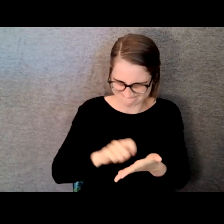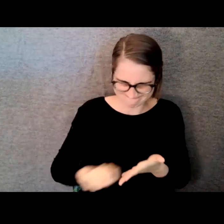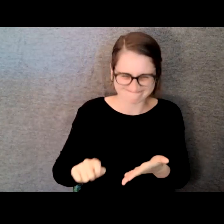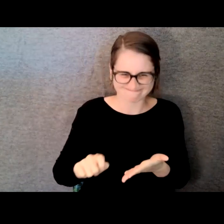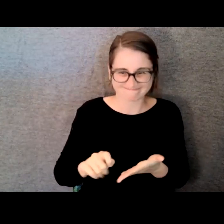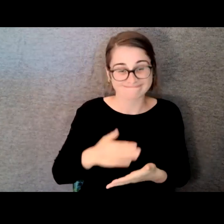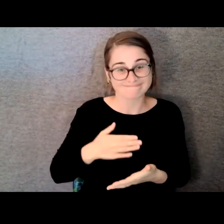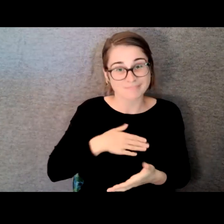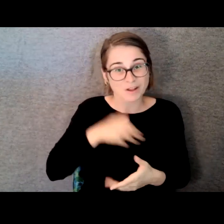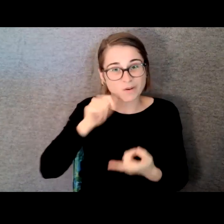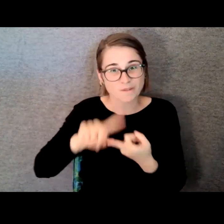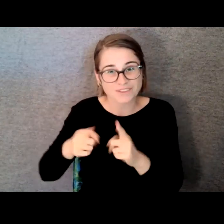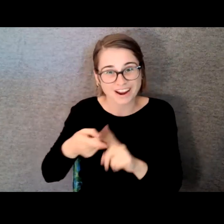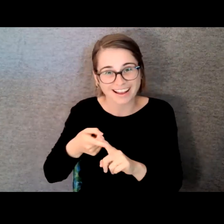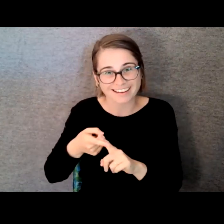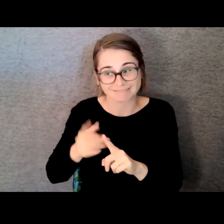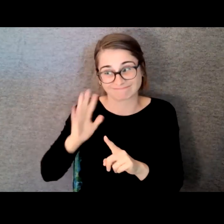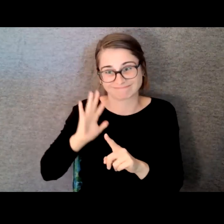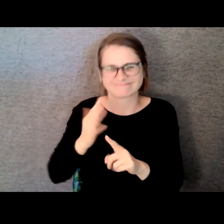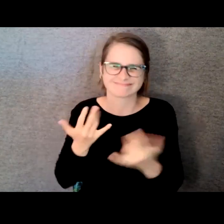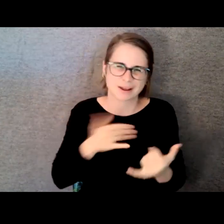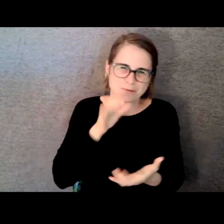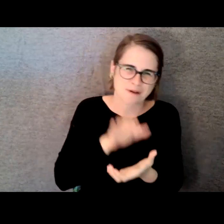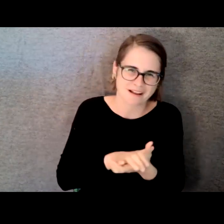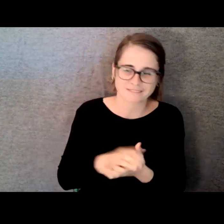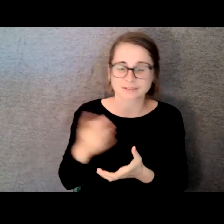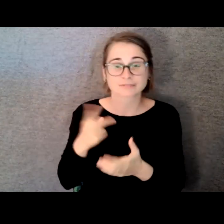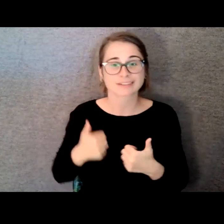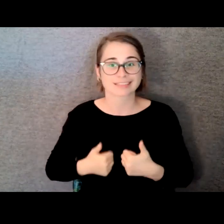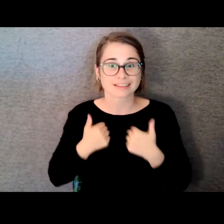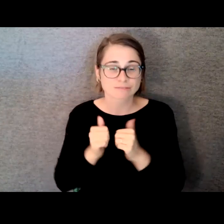my wife, we were living together in Queens, New York. And I wouldn't even play the songs